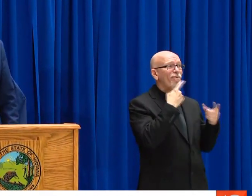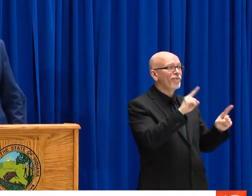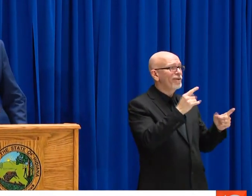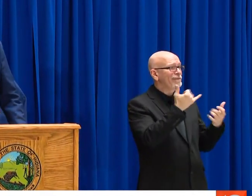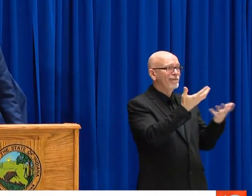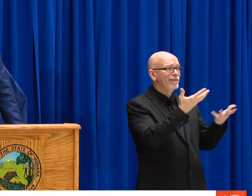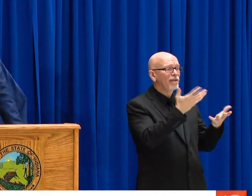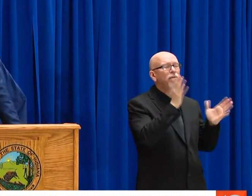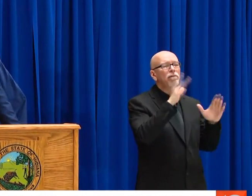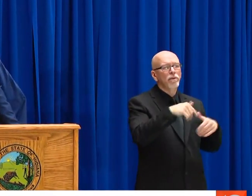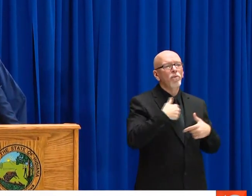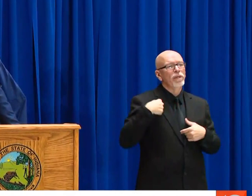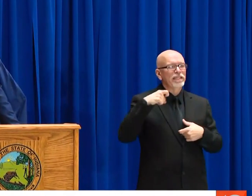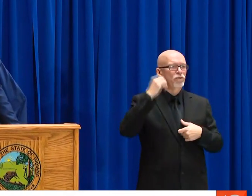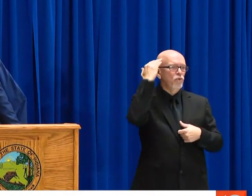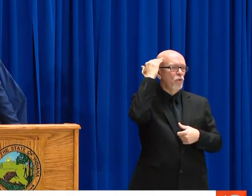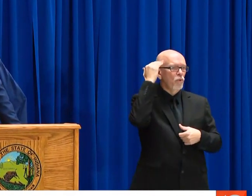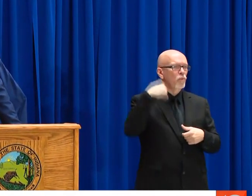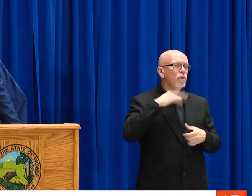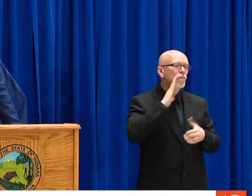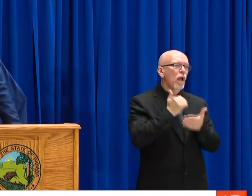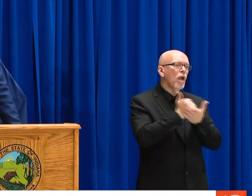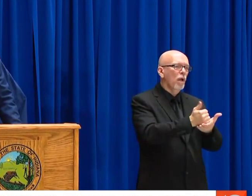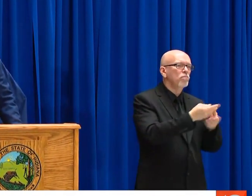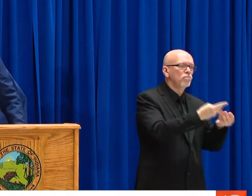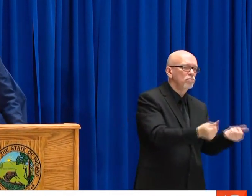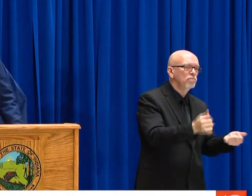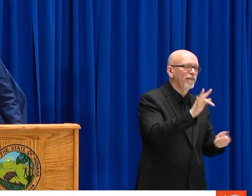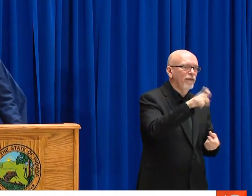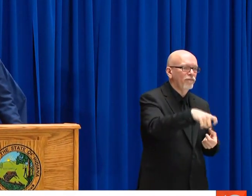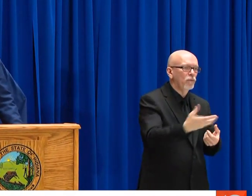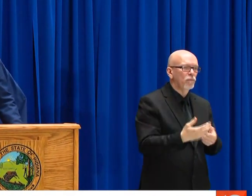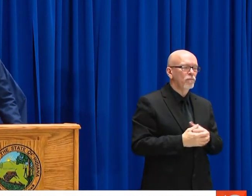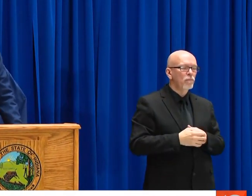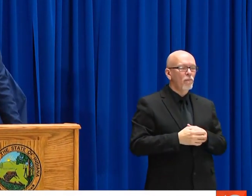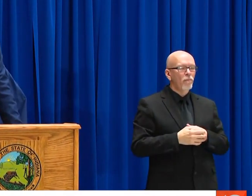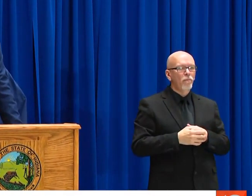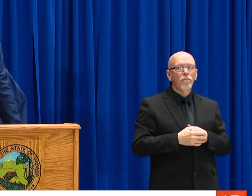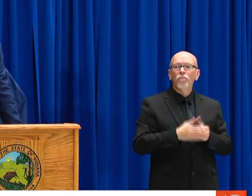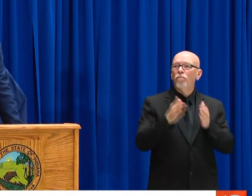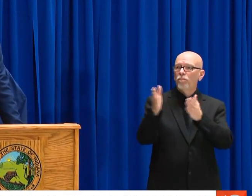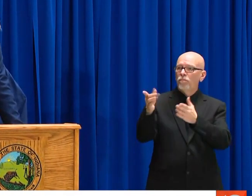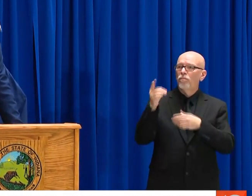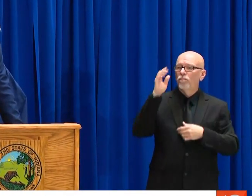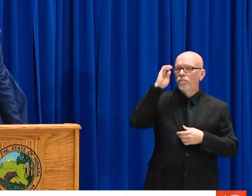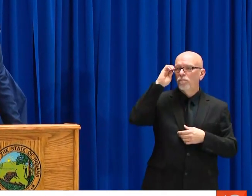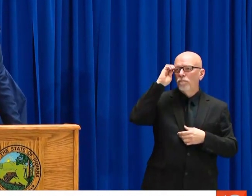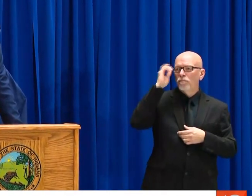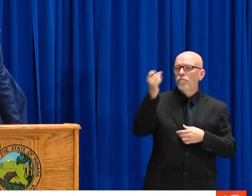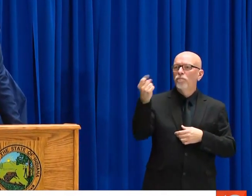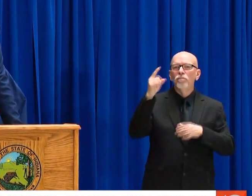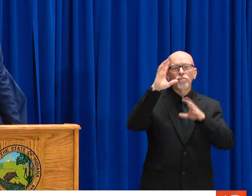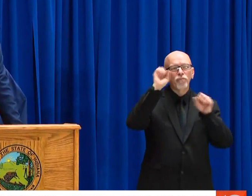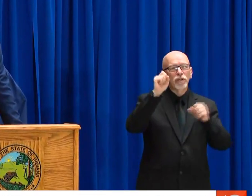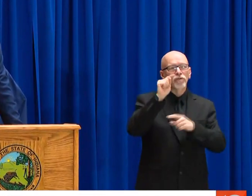EMPLOYER, SHOW THEM WHAT YOU KNOW. IF THERE'S SOME MISUNDERSTANDING, AND IF THAT